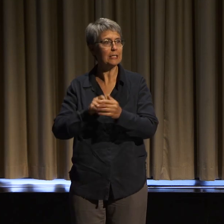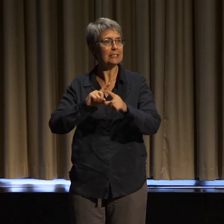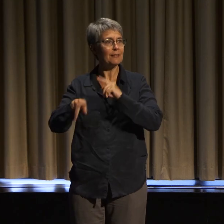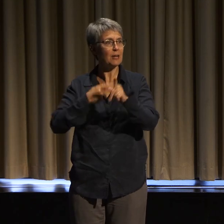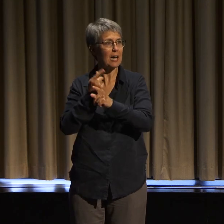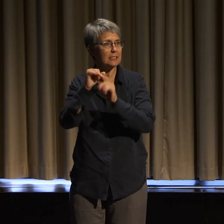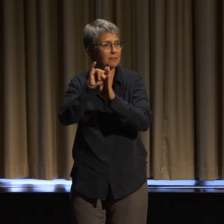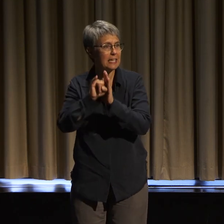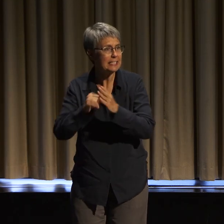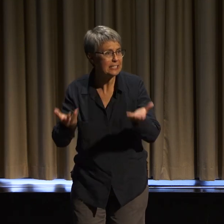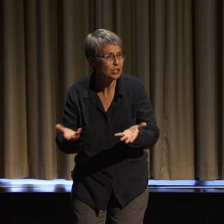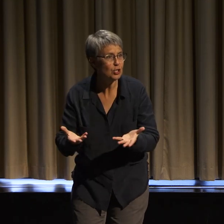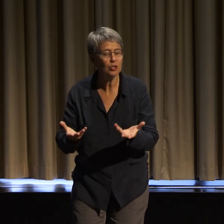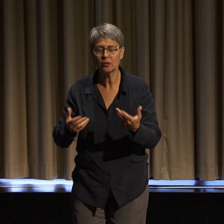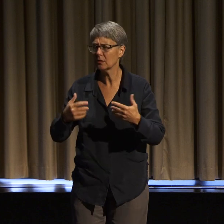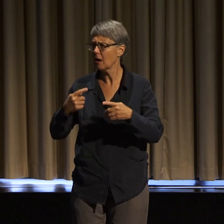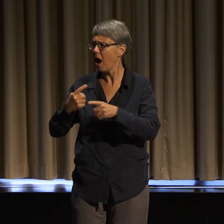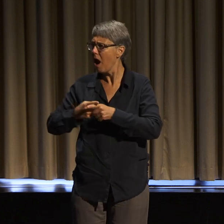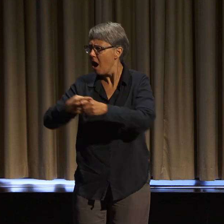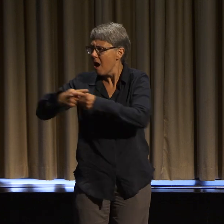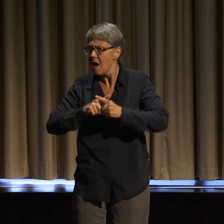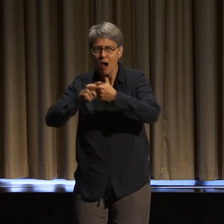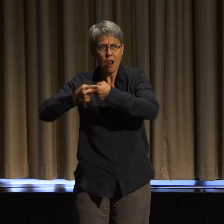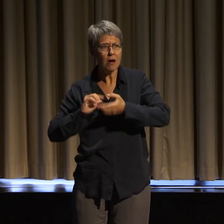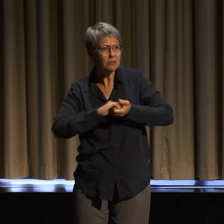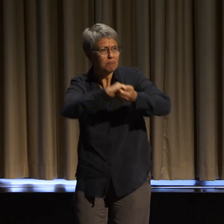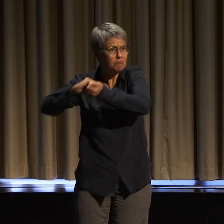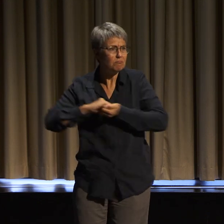want to express gratitude for this space,